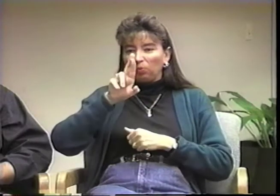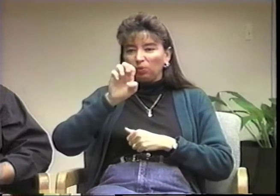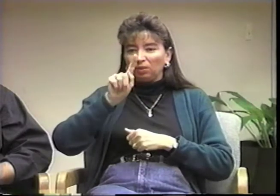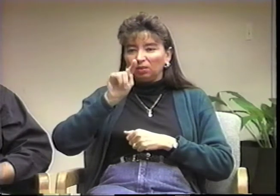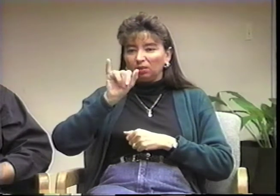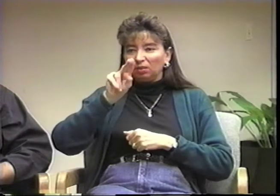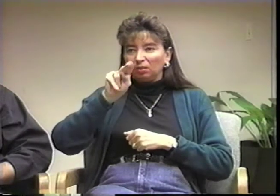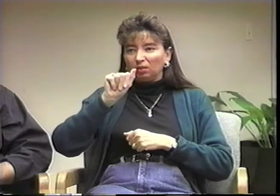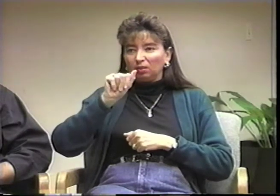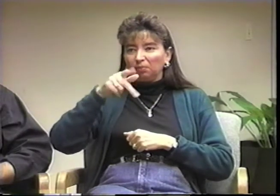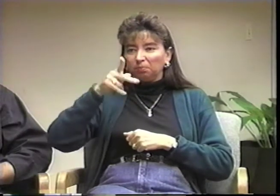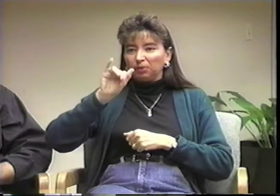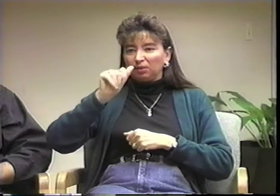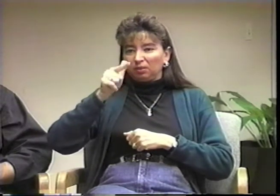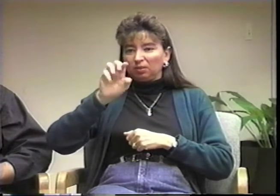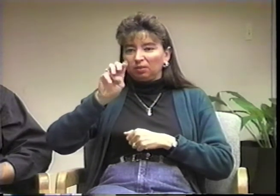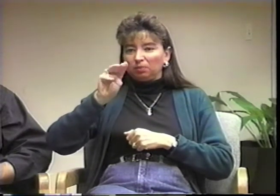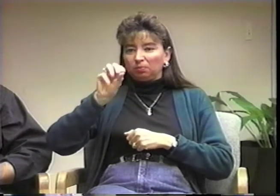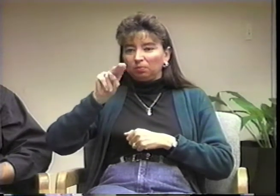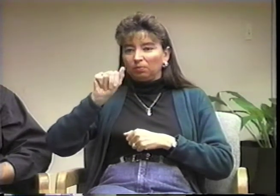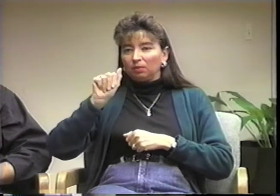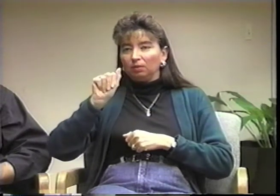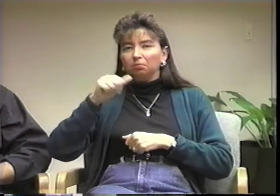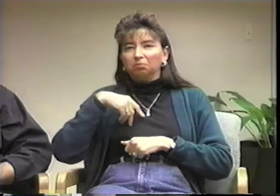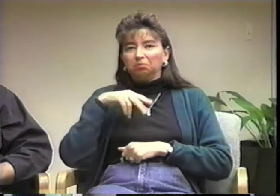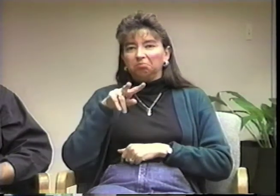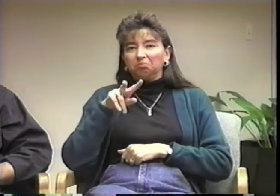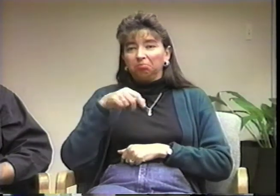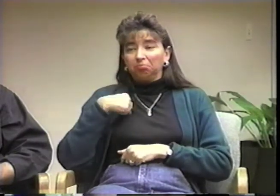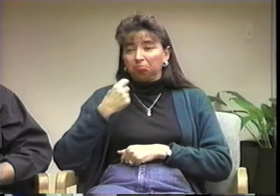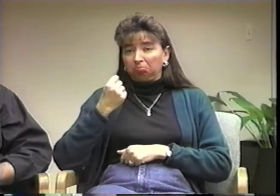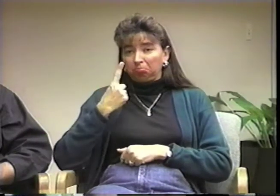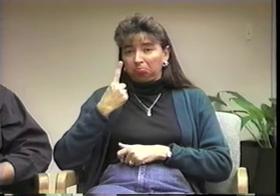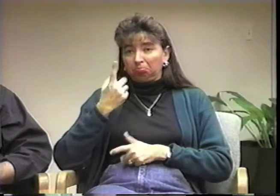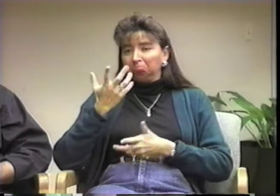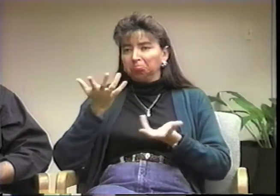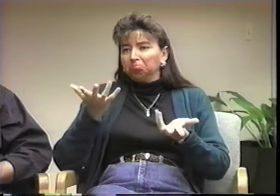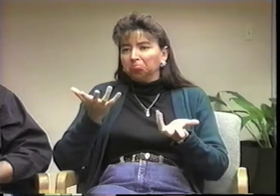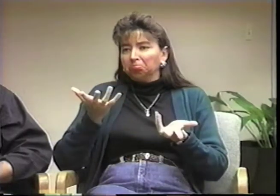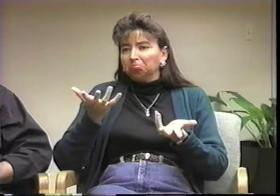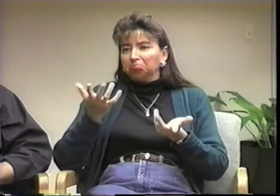He told me that I had Retina Pigemena. I didn't understand what that meant.